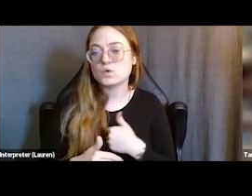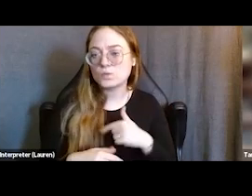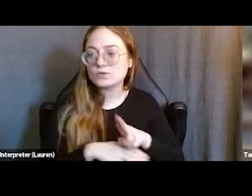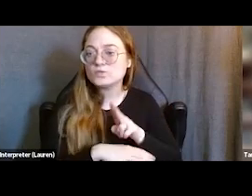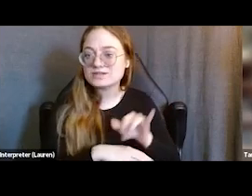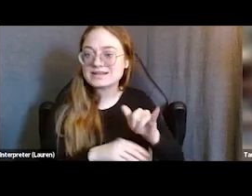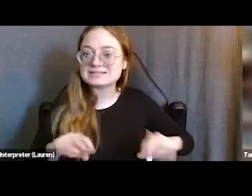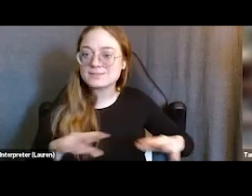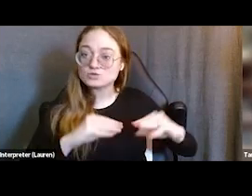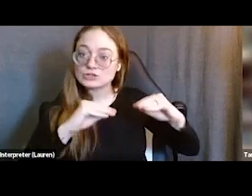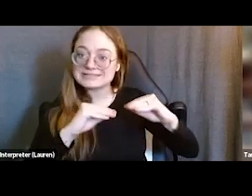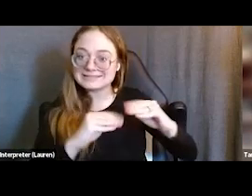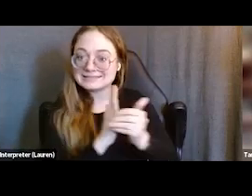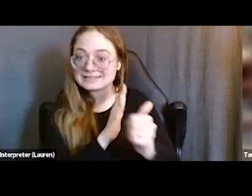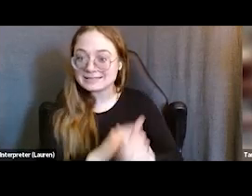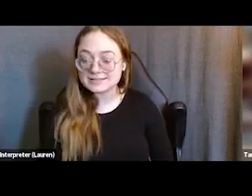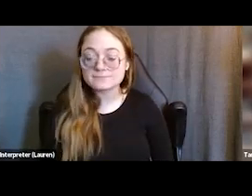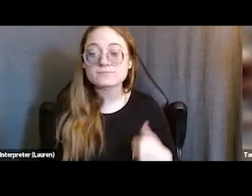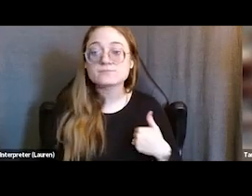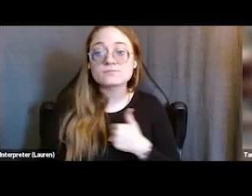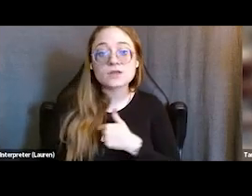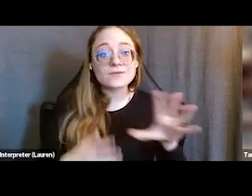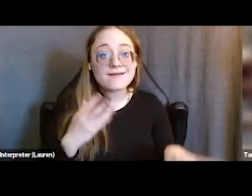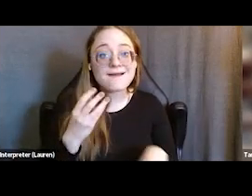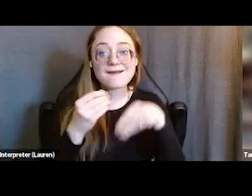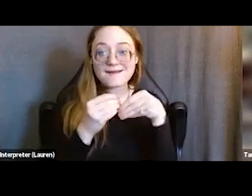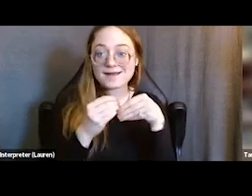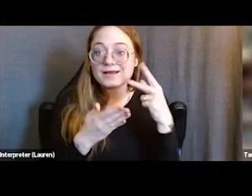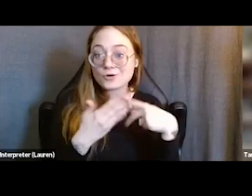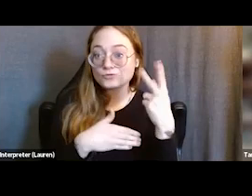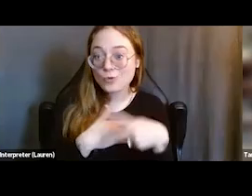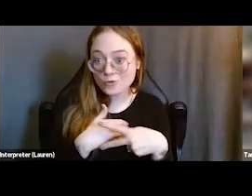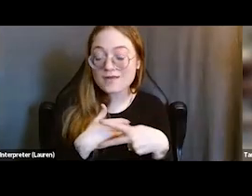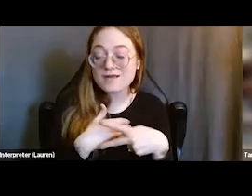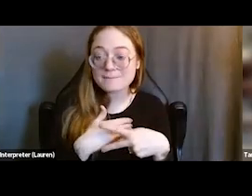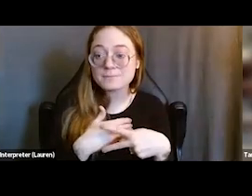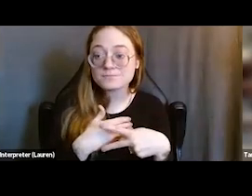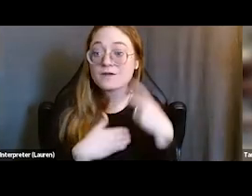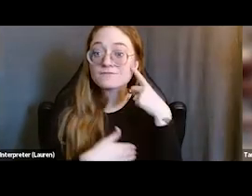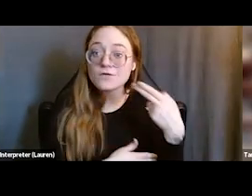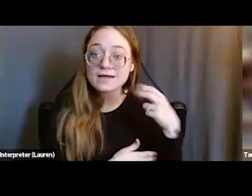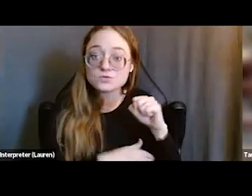We also added a HiSET program, because young people were letting us know that getting their high school diploma or an equivalent